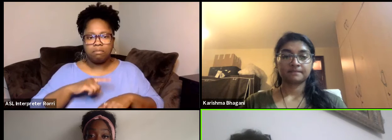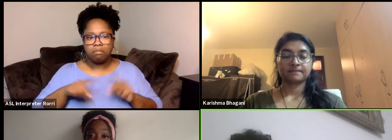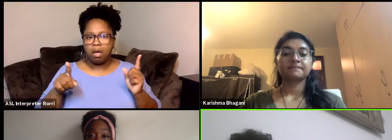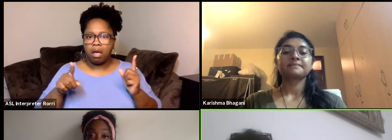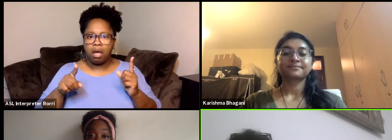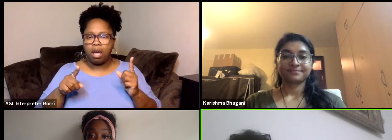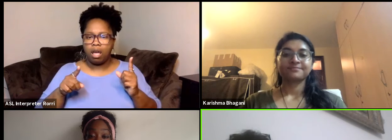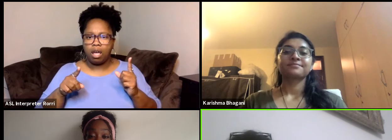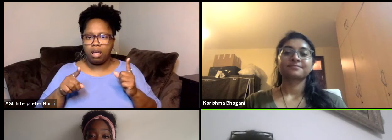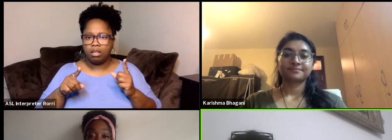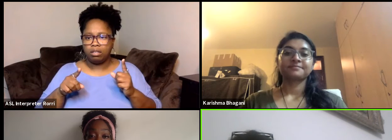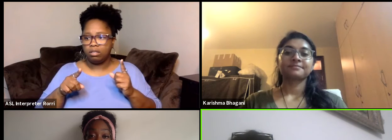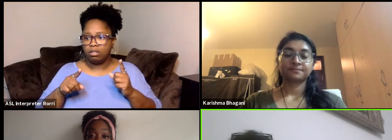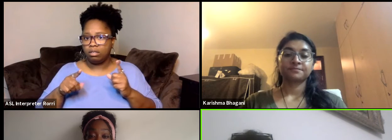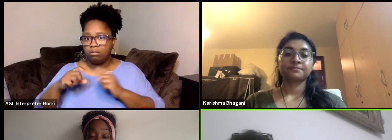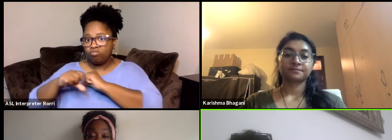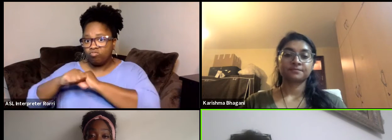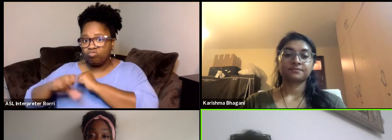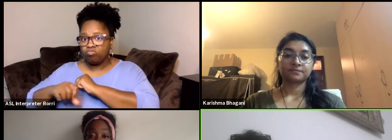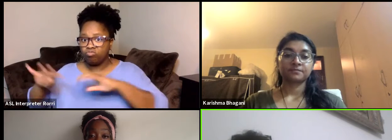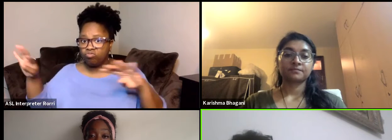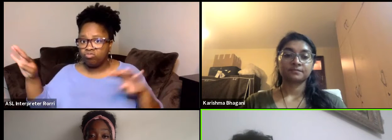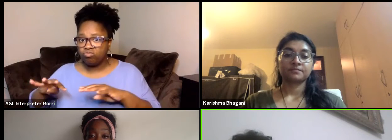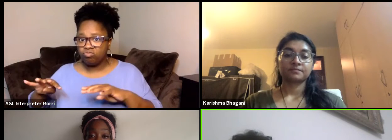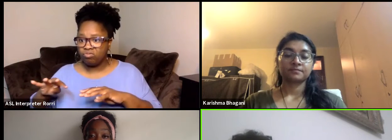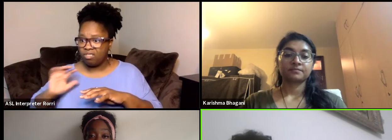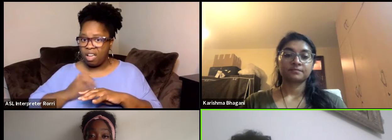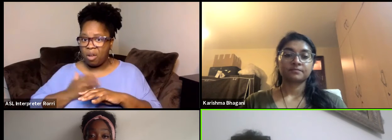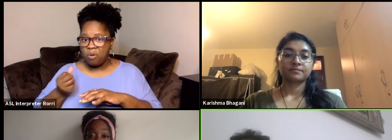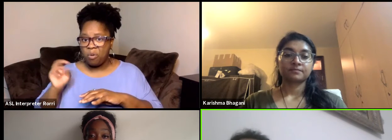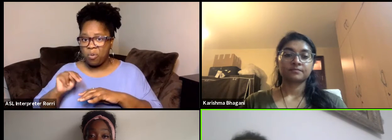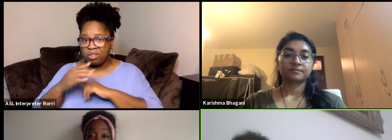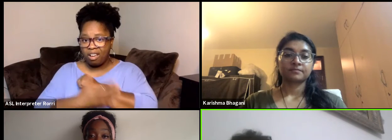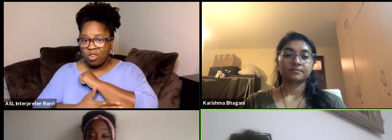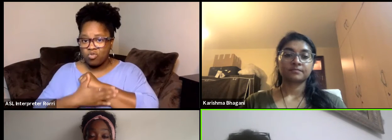about it in our country is only mainly by the creative